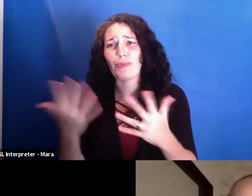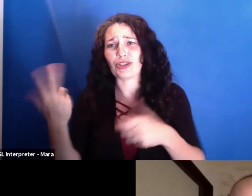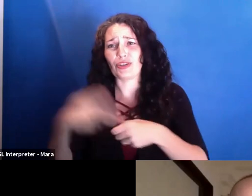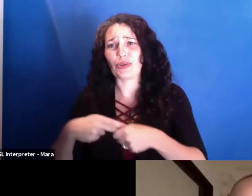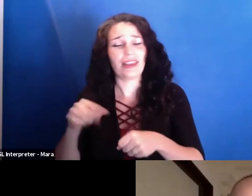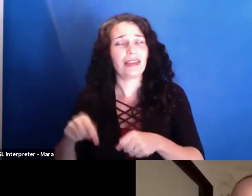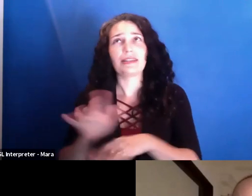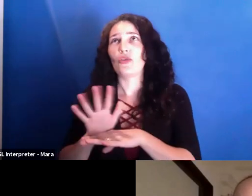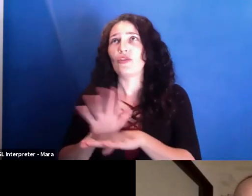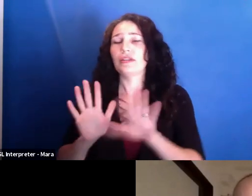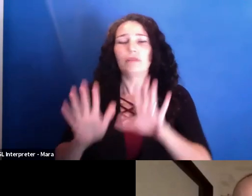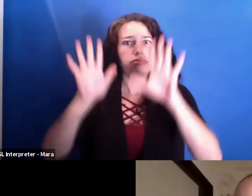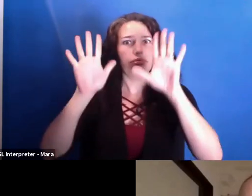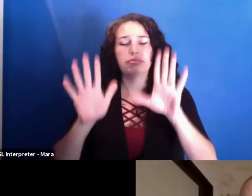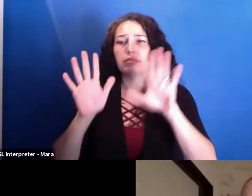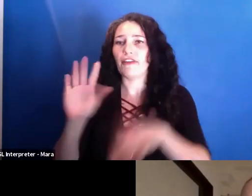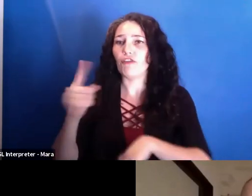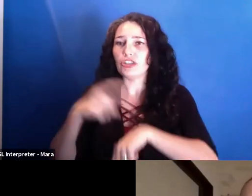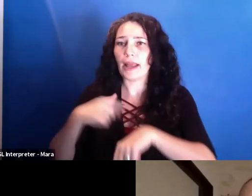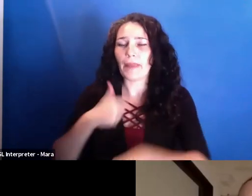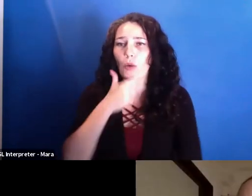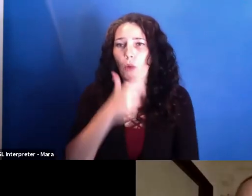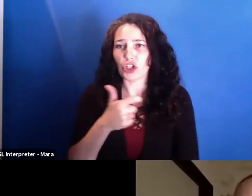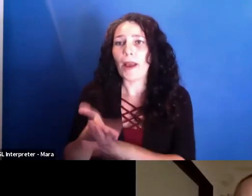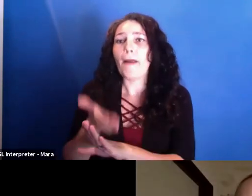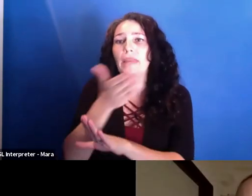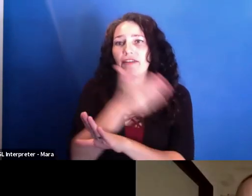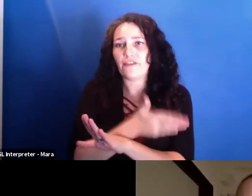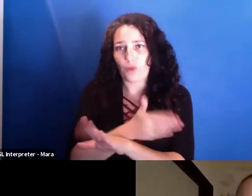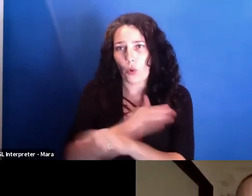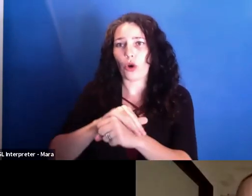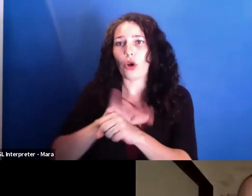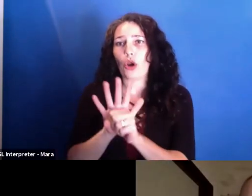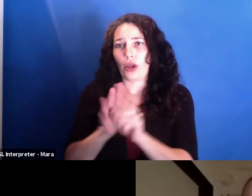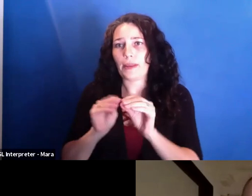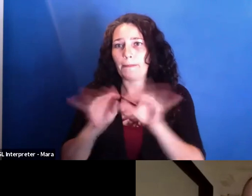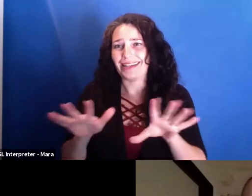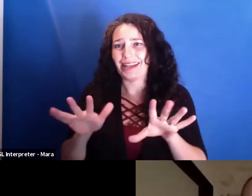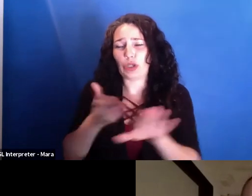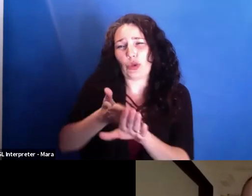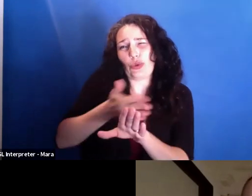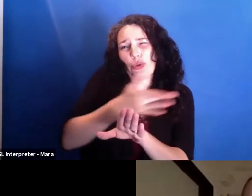And the first time I saw it was before the pandemic, early this year. A lot has changed.